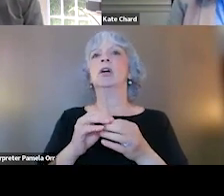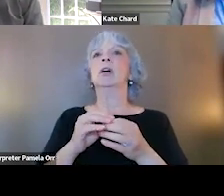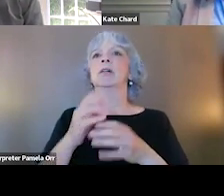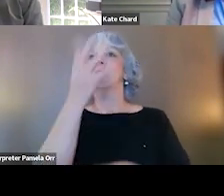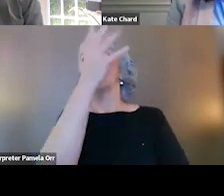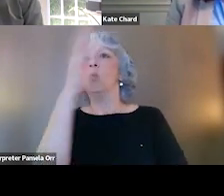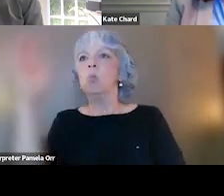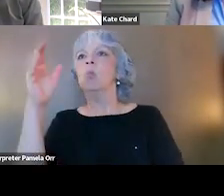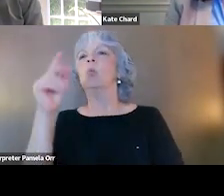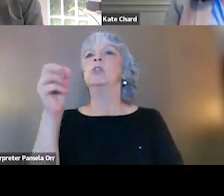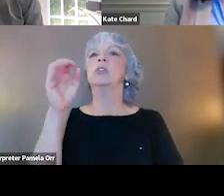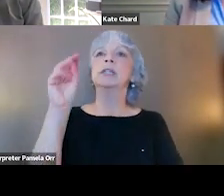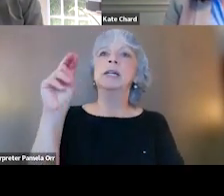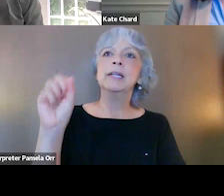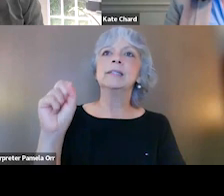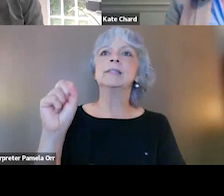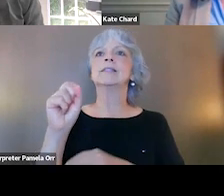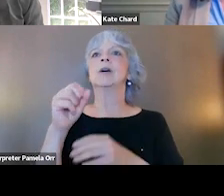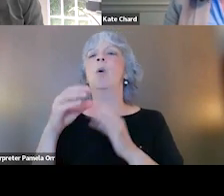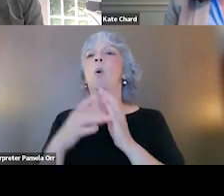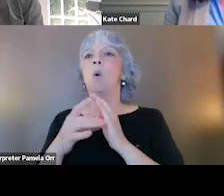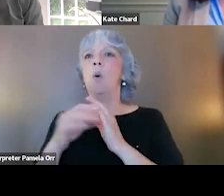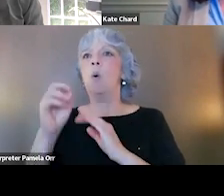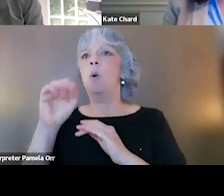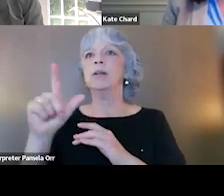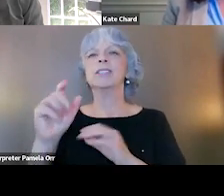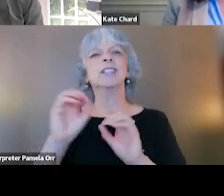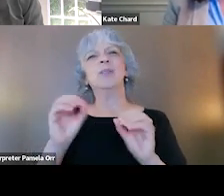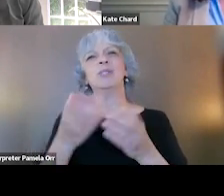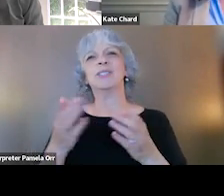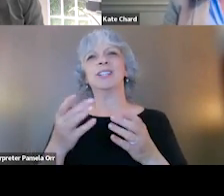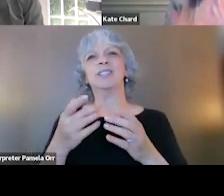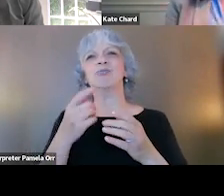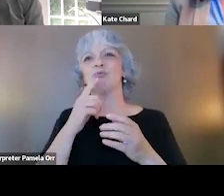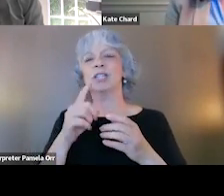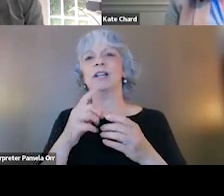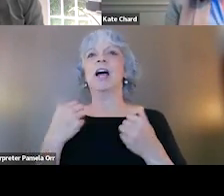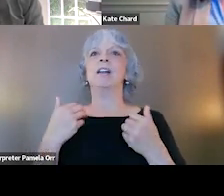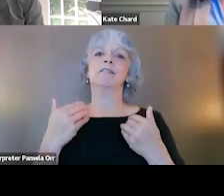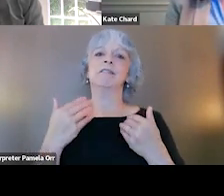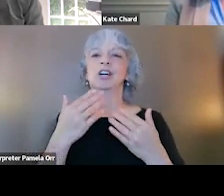or dietary supplements. You know, none of these things have been found to actually have a strong treatment for PTSD.